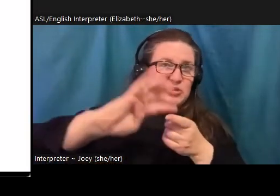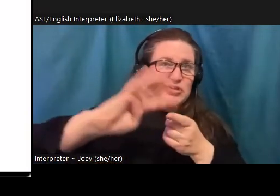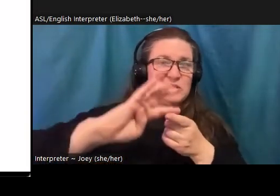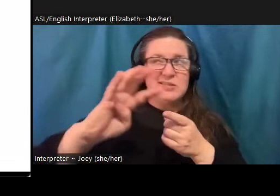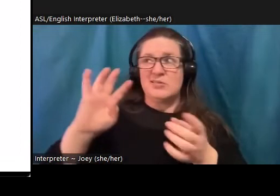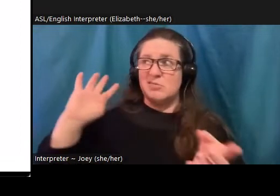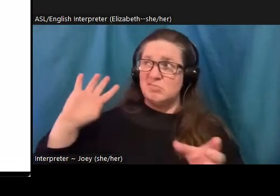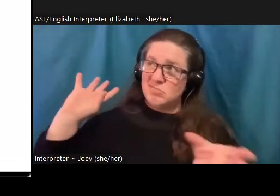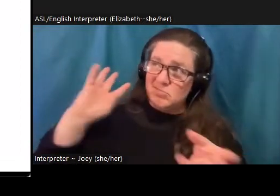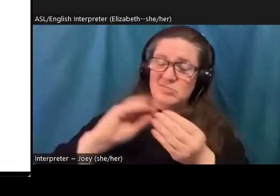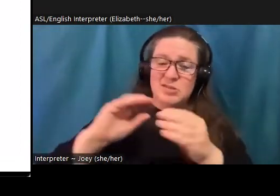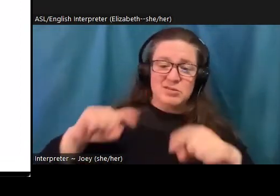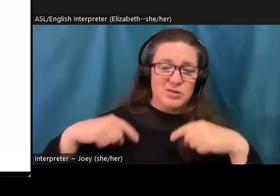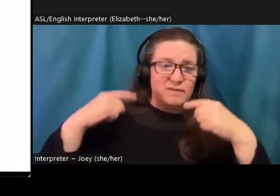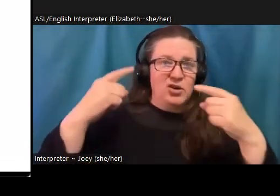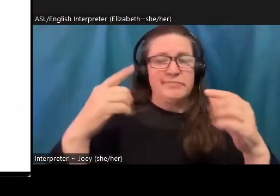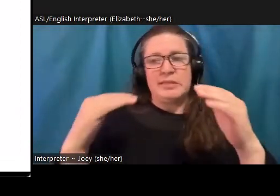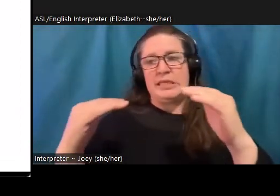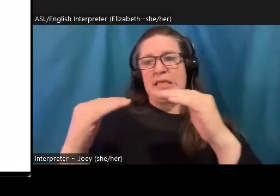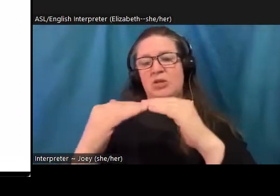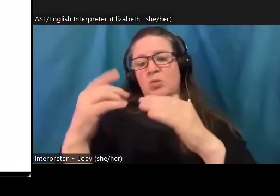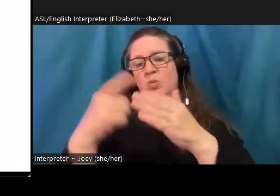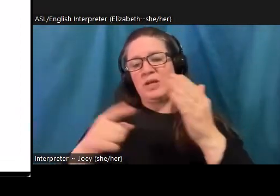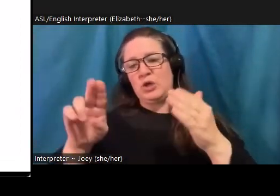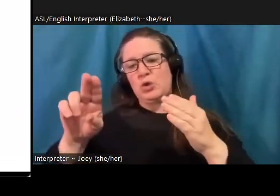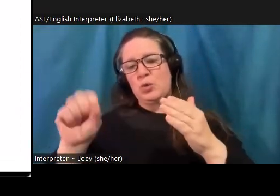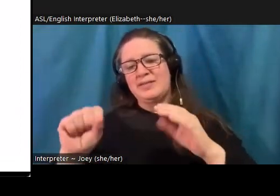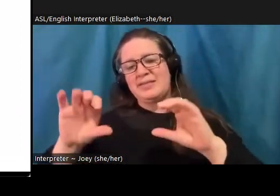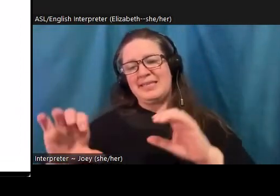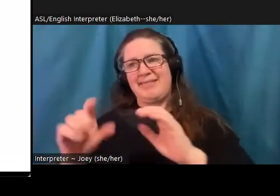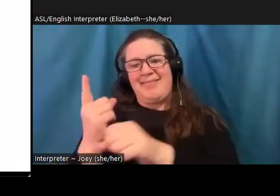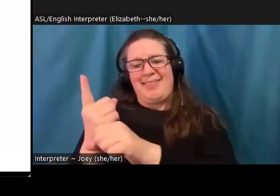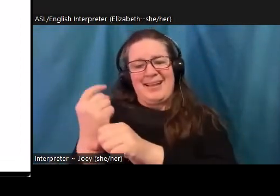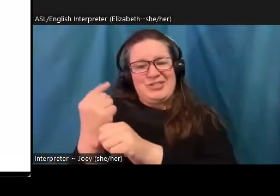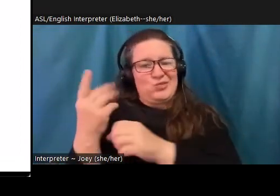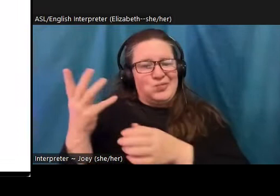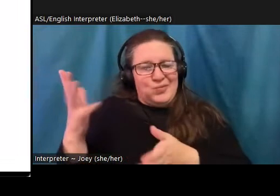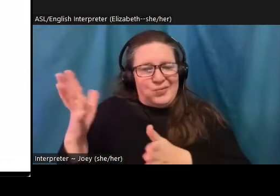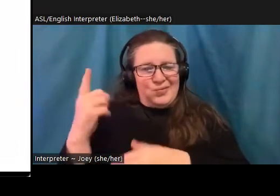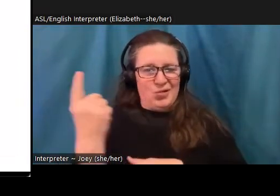So this aligns with the third category of increasing numbers of people who've experienced acute trauma from extreme